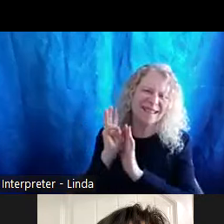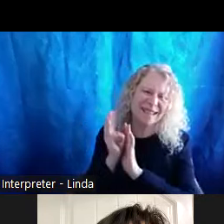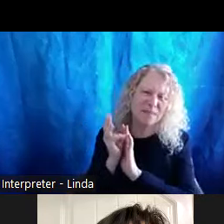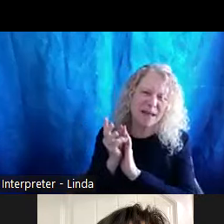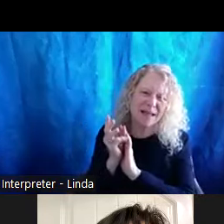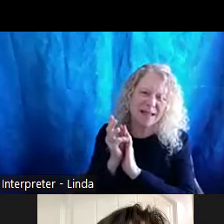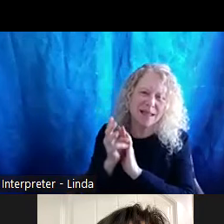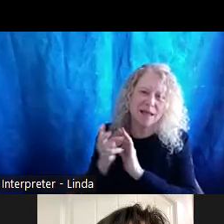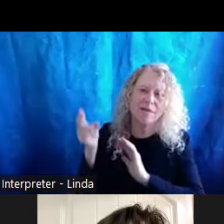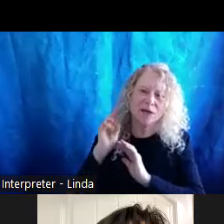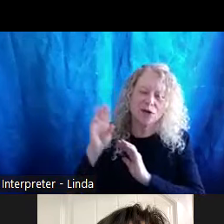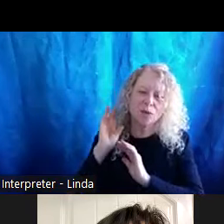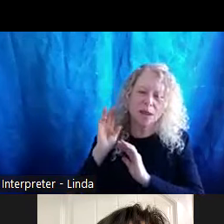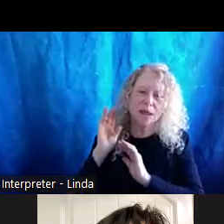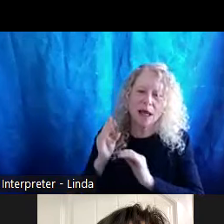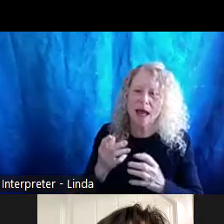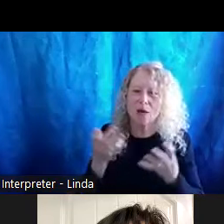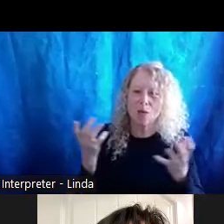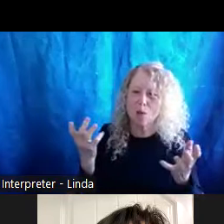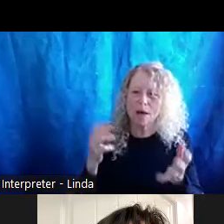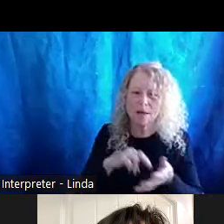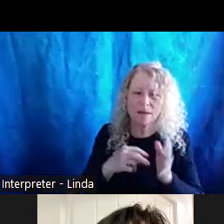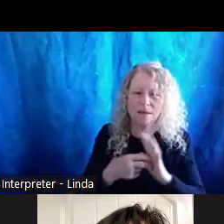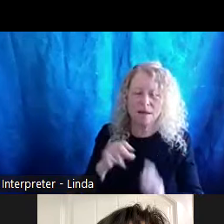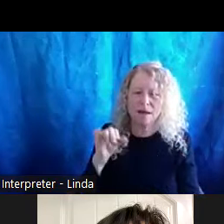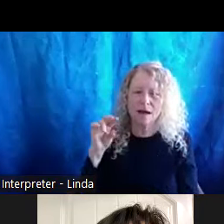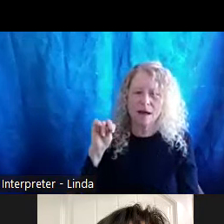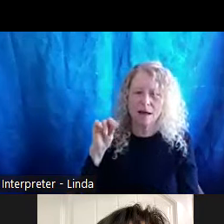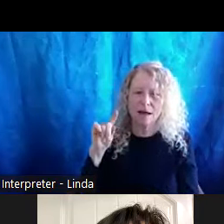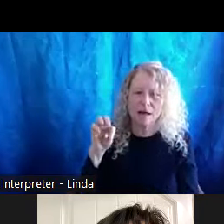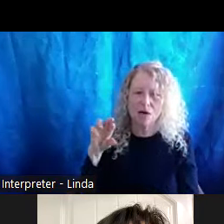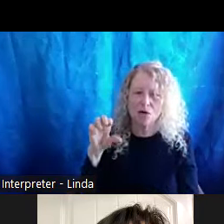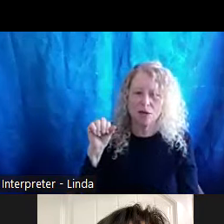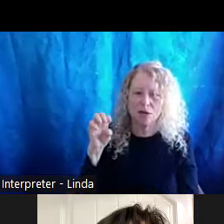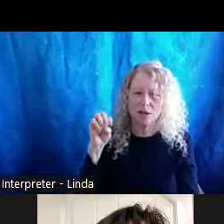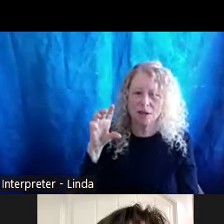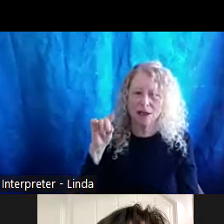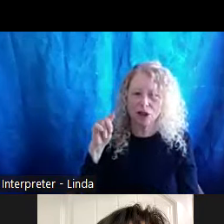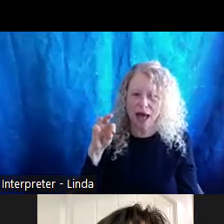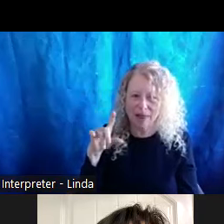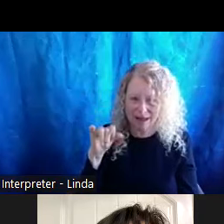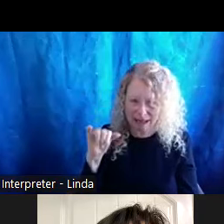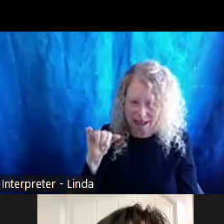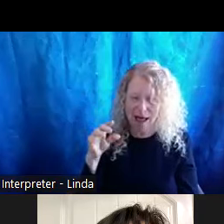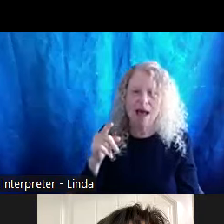and what intersectionality is. And then we're going to open up with questions and fireside chat and just listen